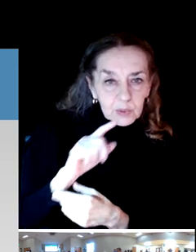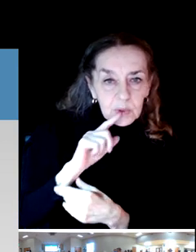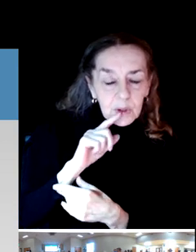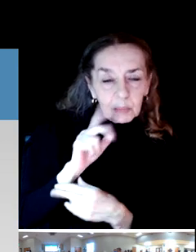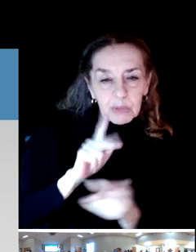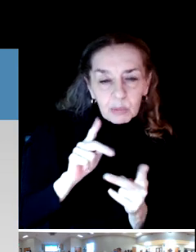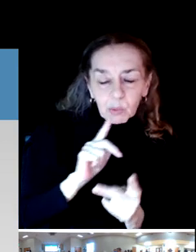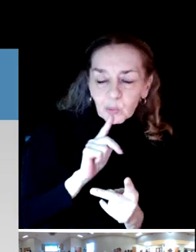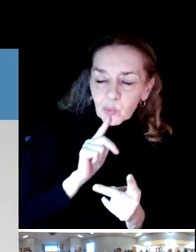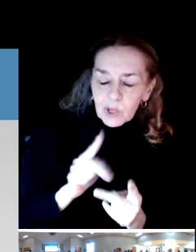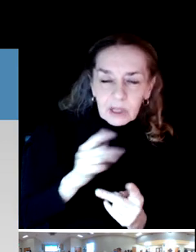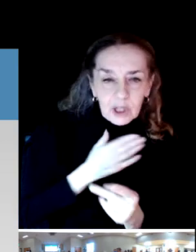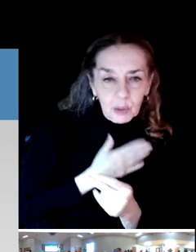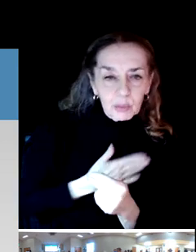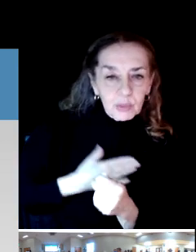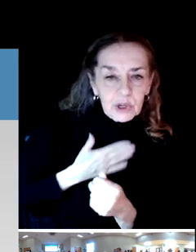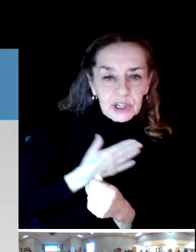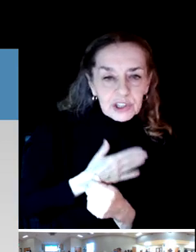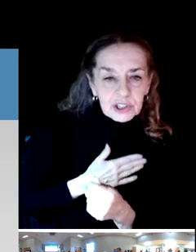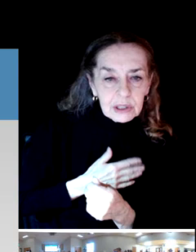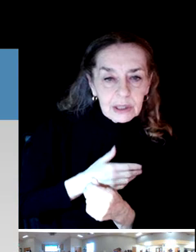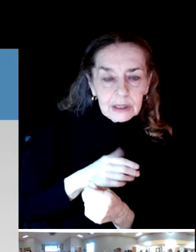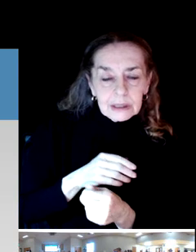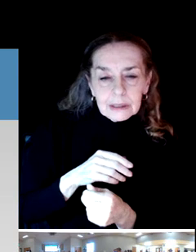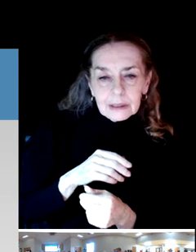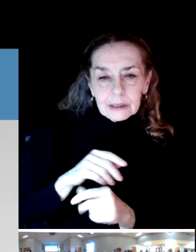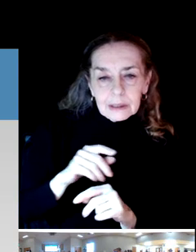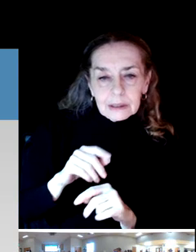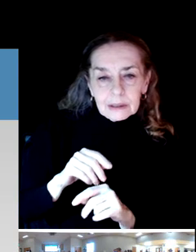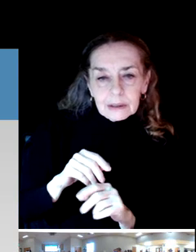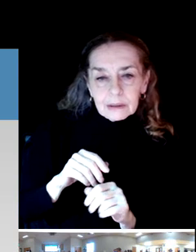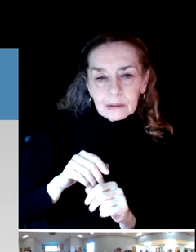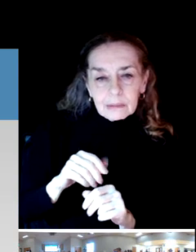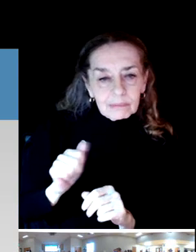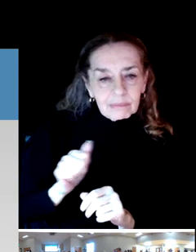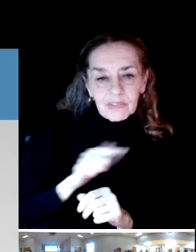And you can see the other list there. They're they're all important.